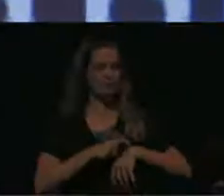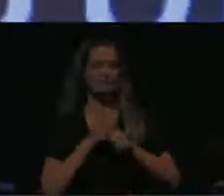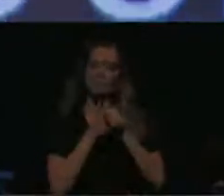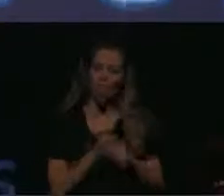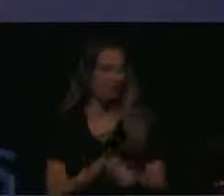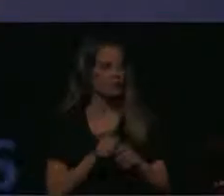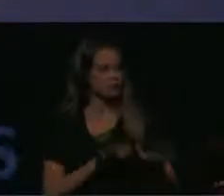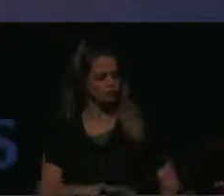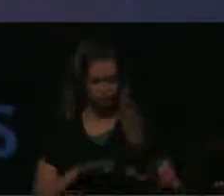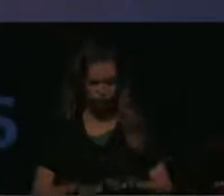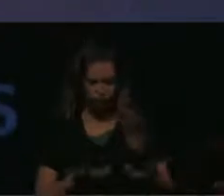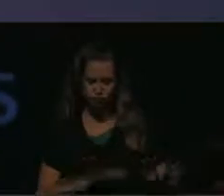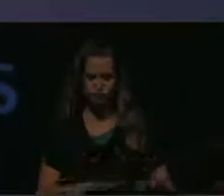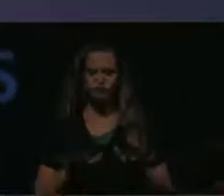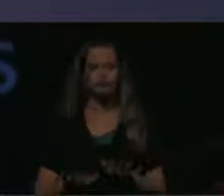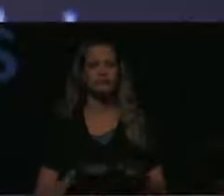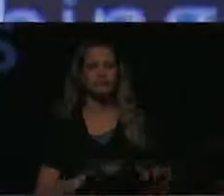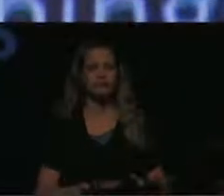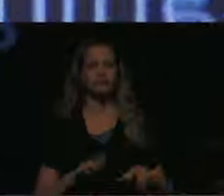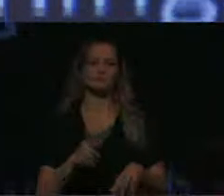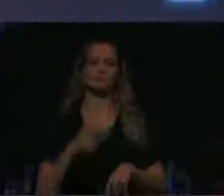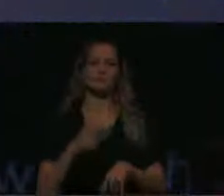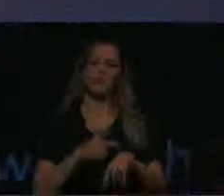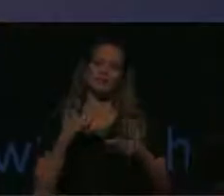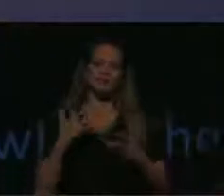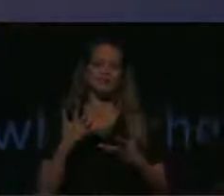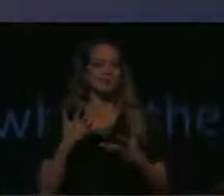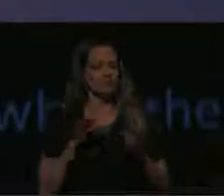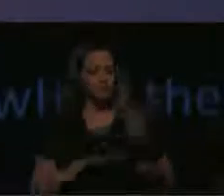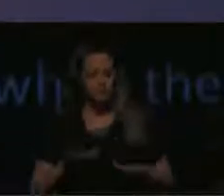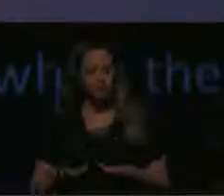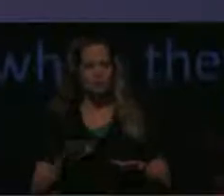our time and continuing to try to find new ways to our own ways of creating